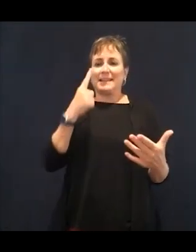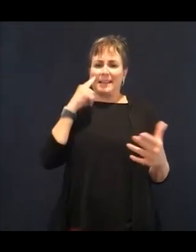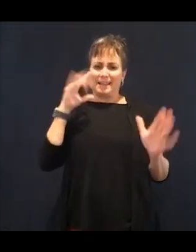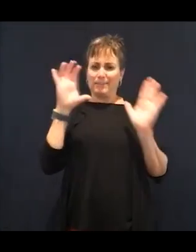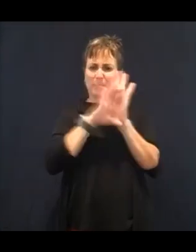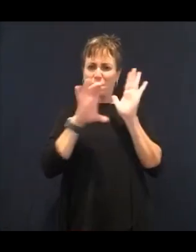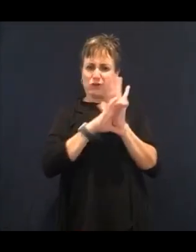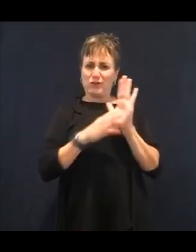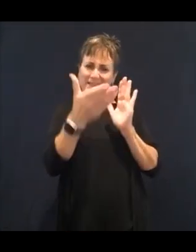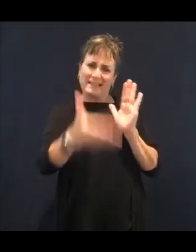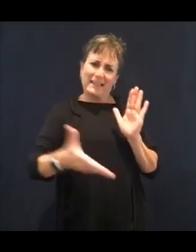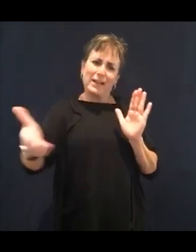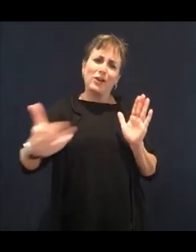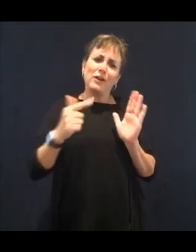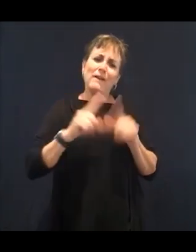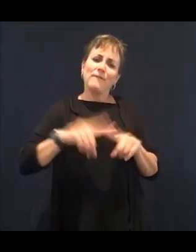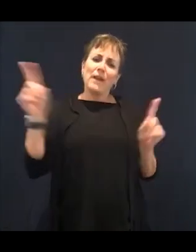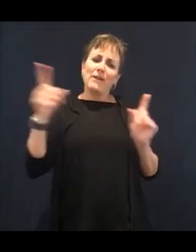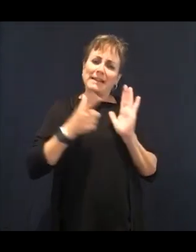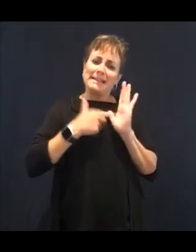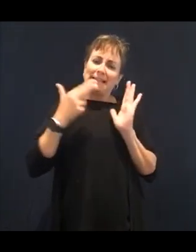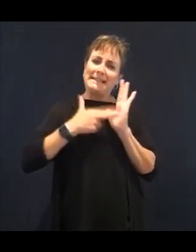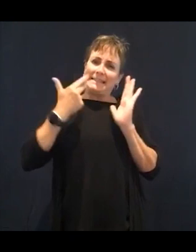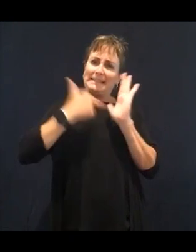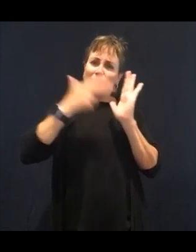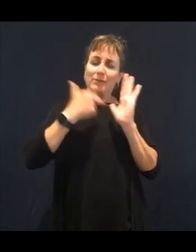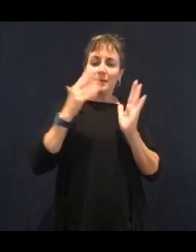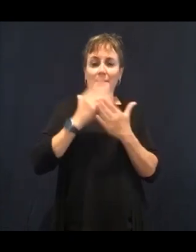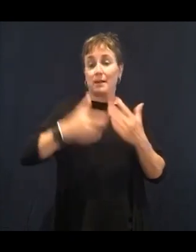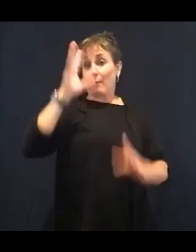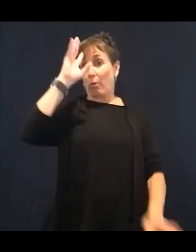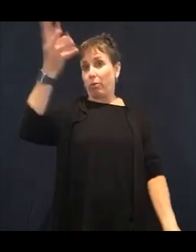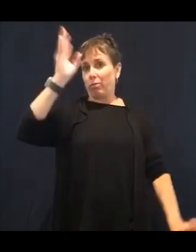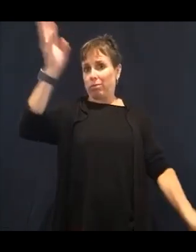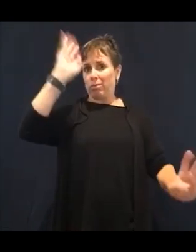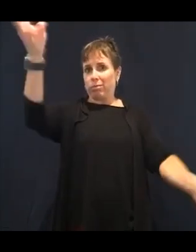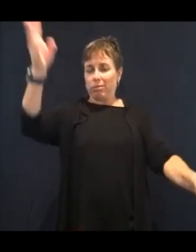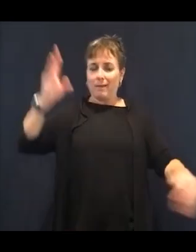"Now cures cancer," and that is me being funny. But you'll see